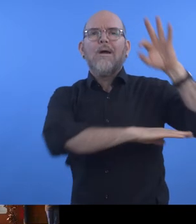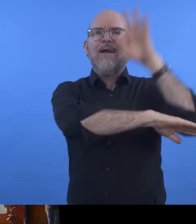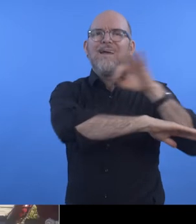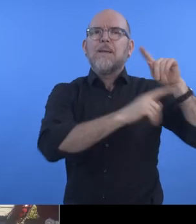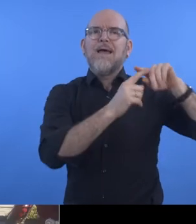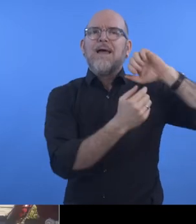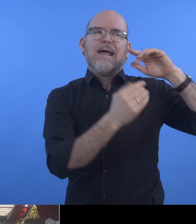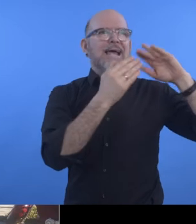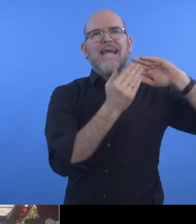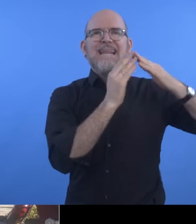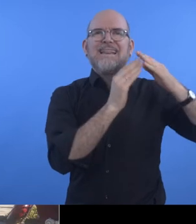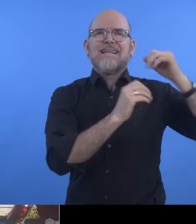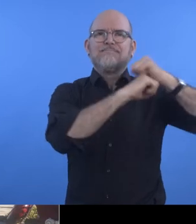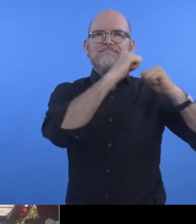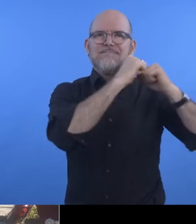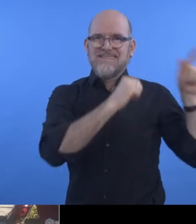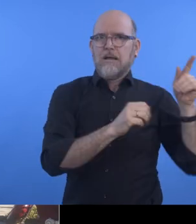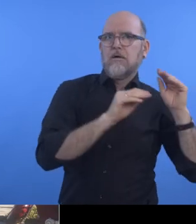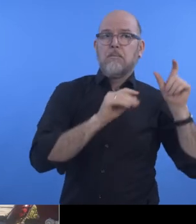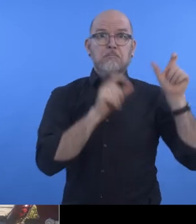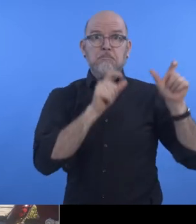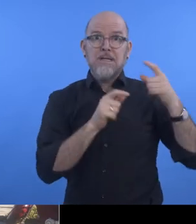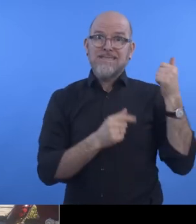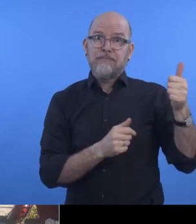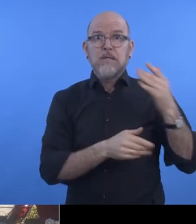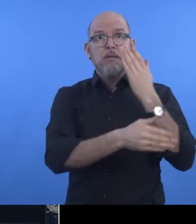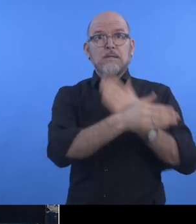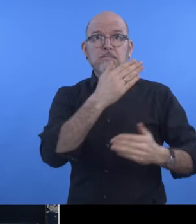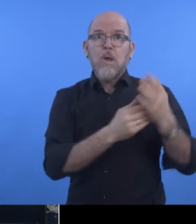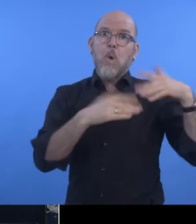Architecture and Urbanism. The accessible courses are led by people